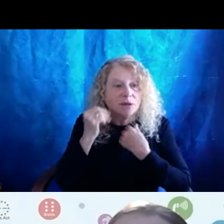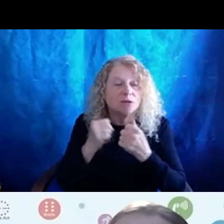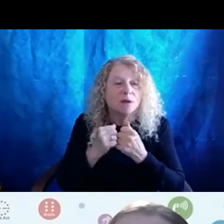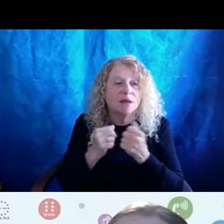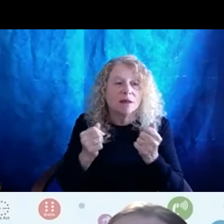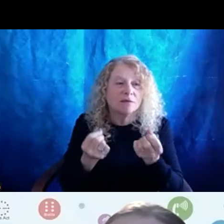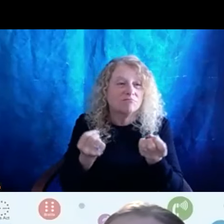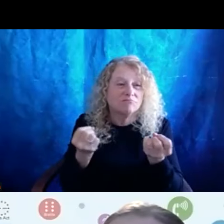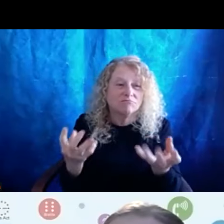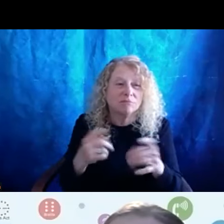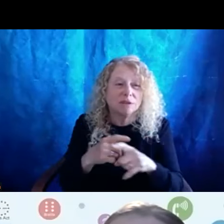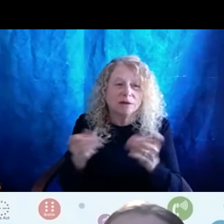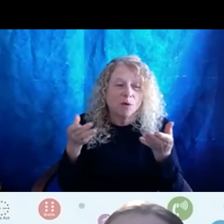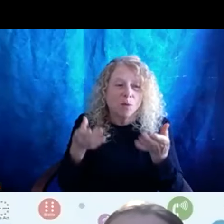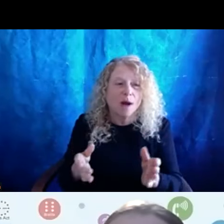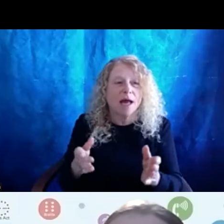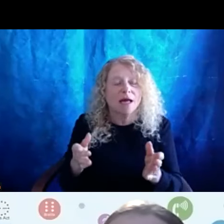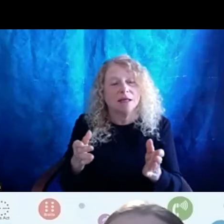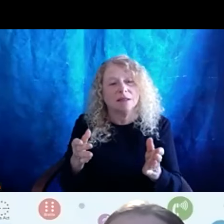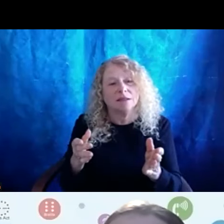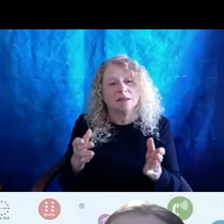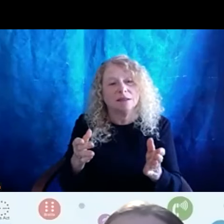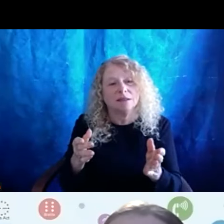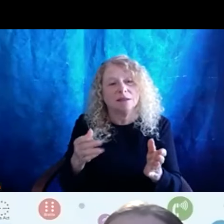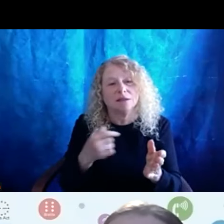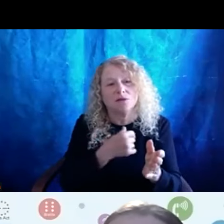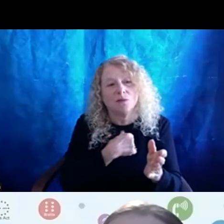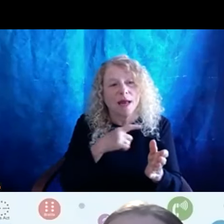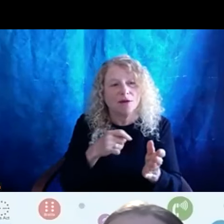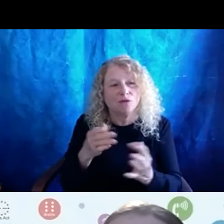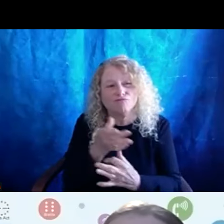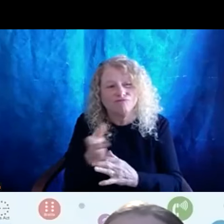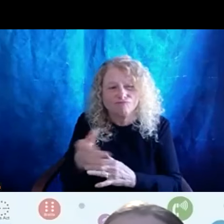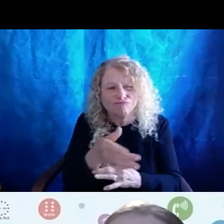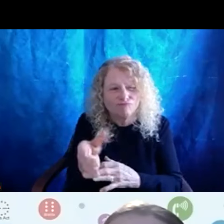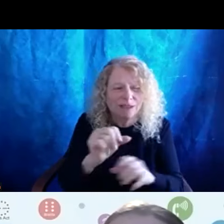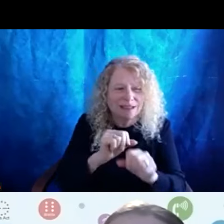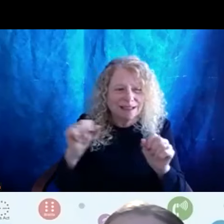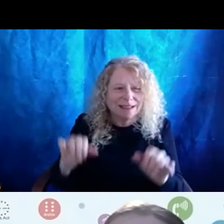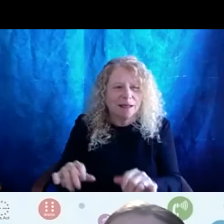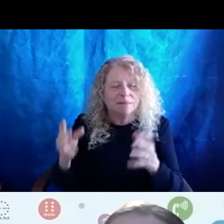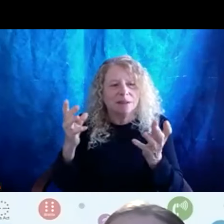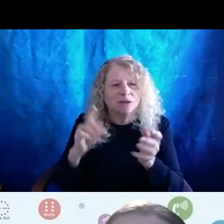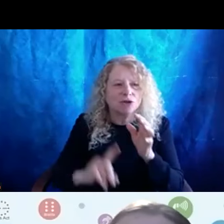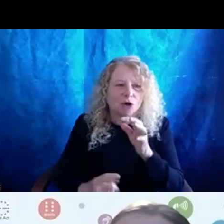different ways that we've had to navigate systems and show up and and